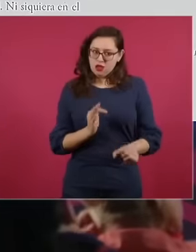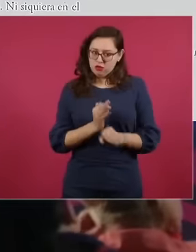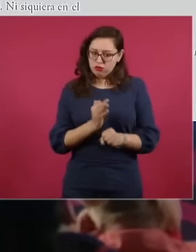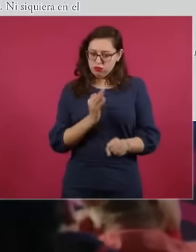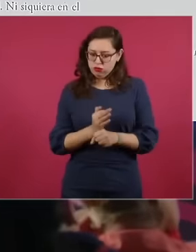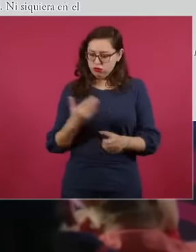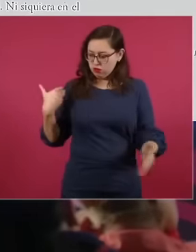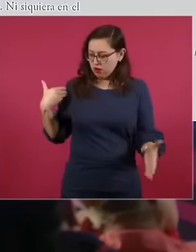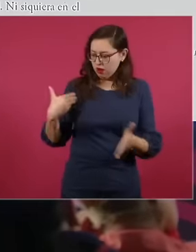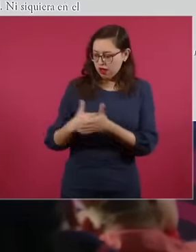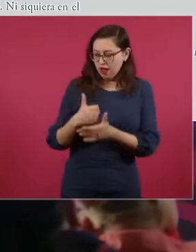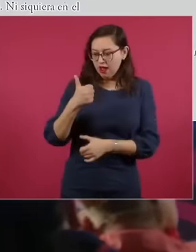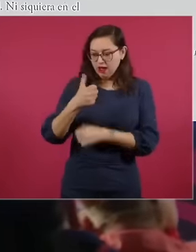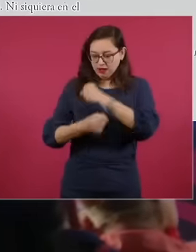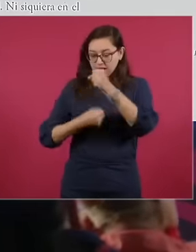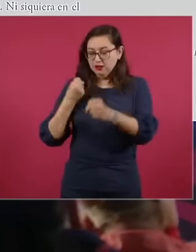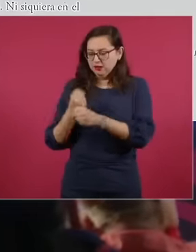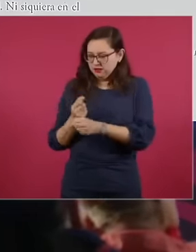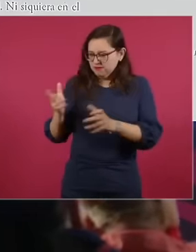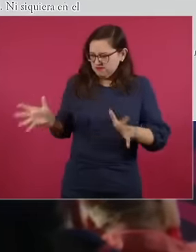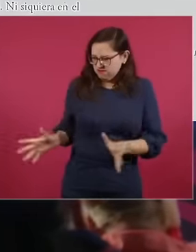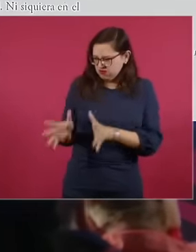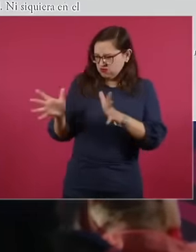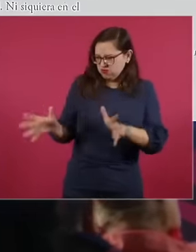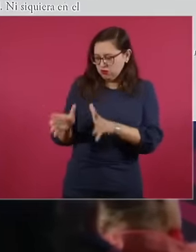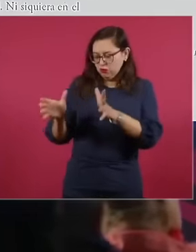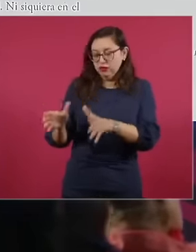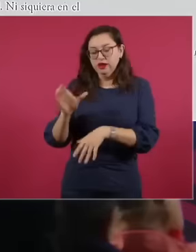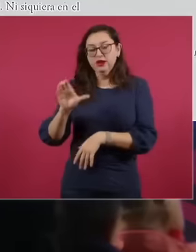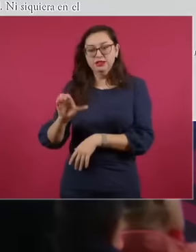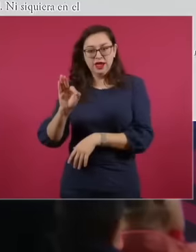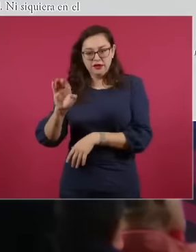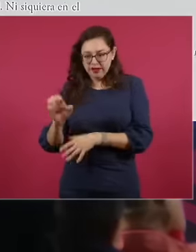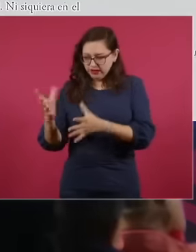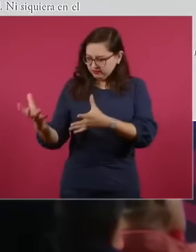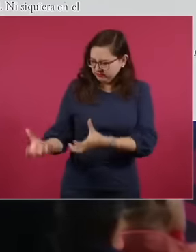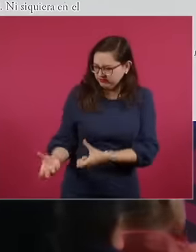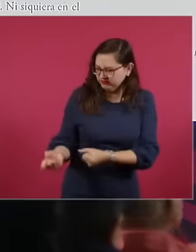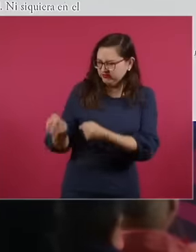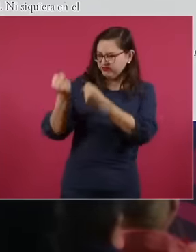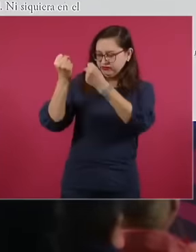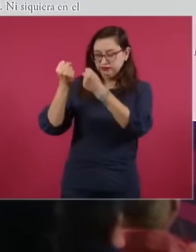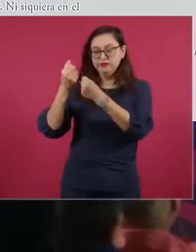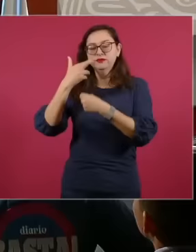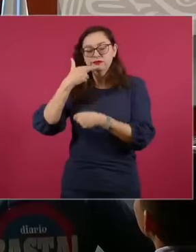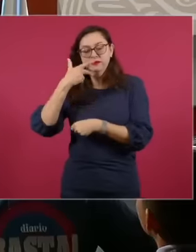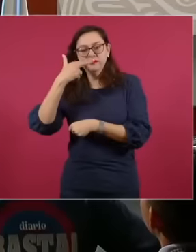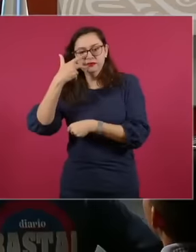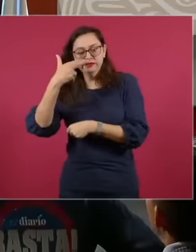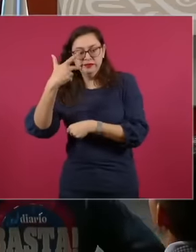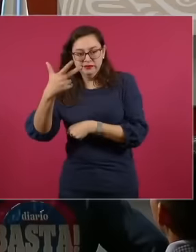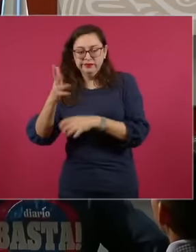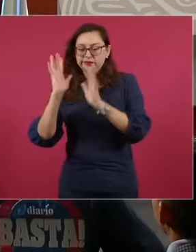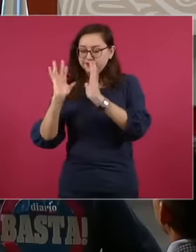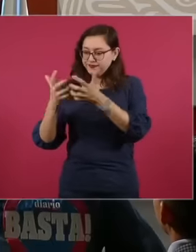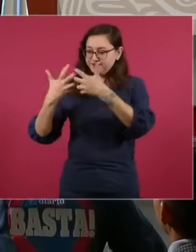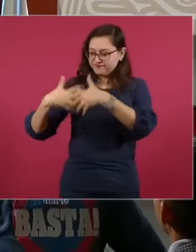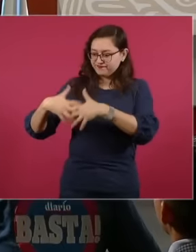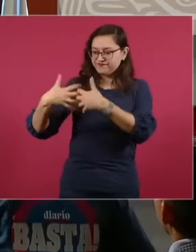the Federal Electricity Commission has already been rescued and we have guaranteed that the price of electricity will not increase